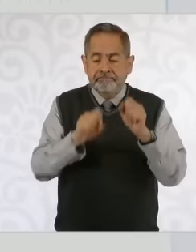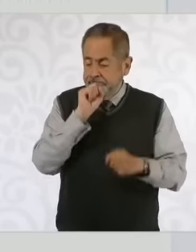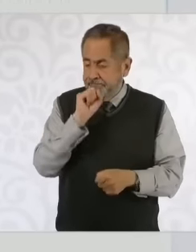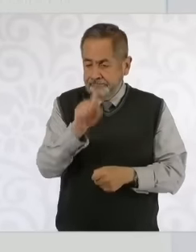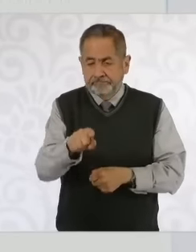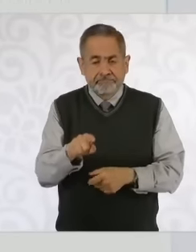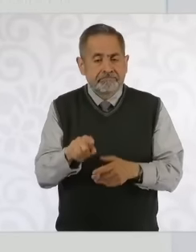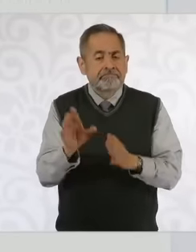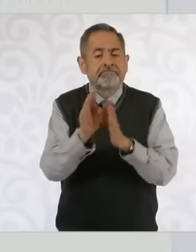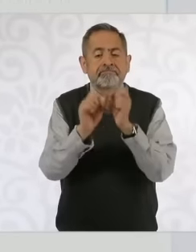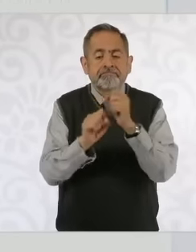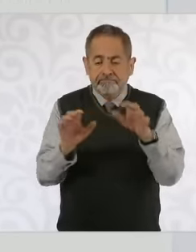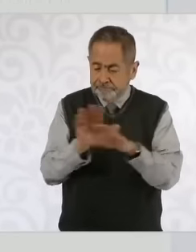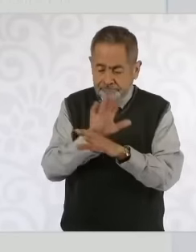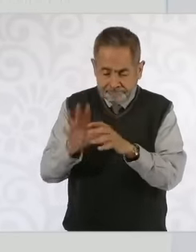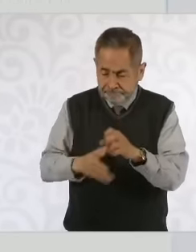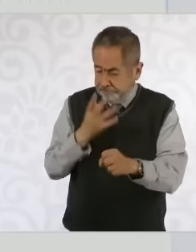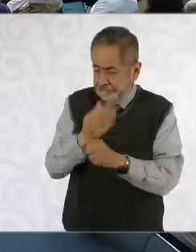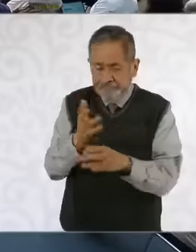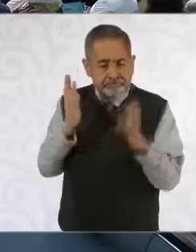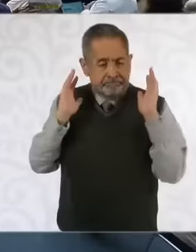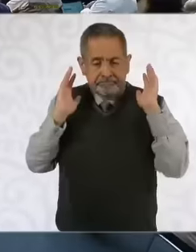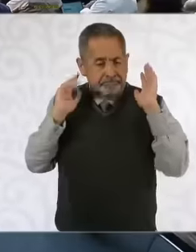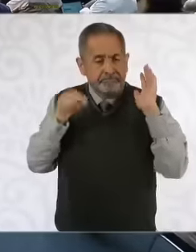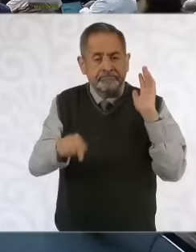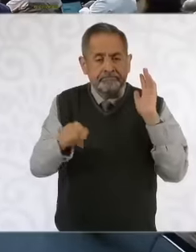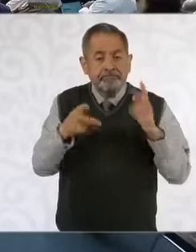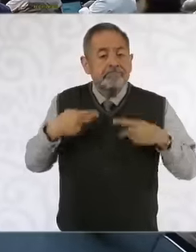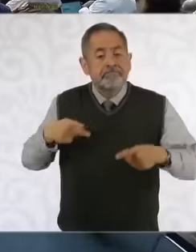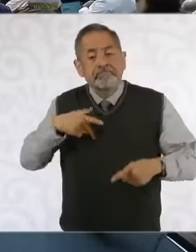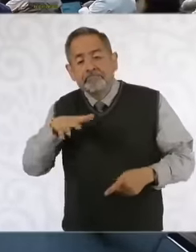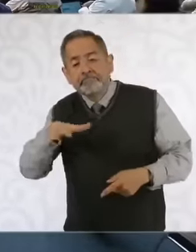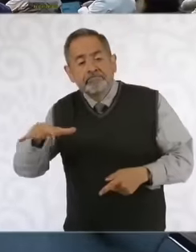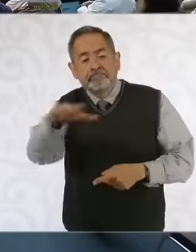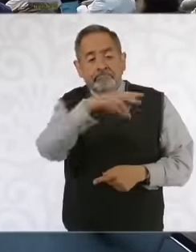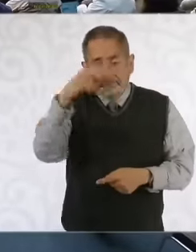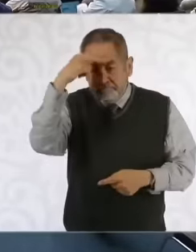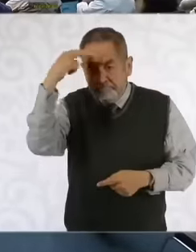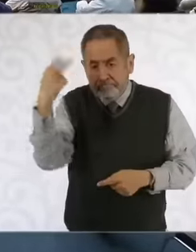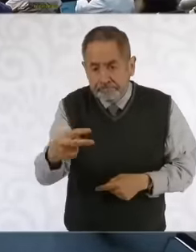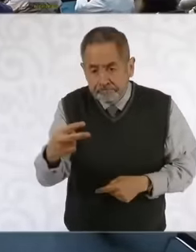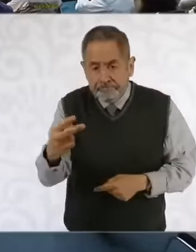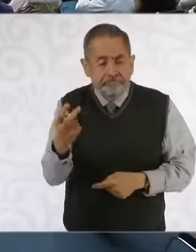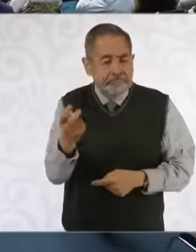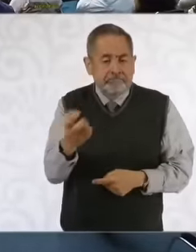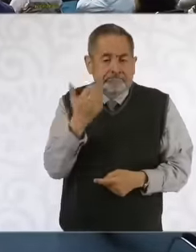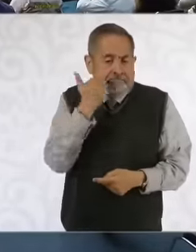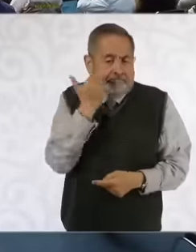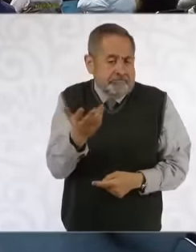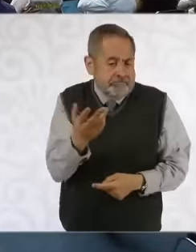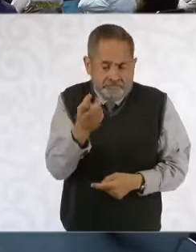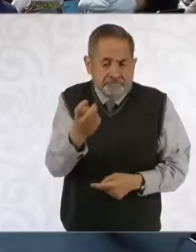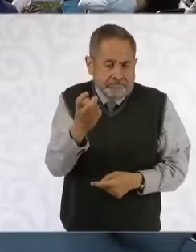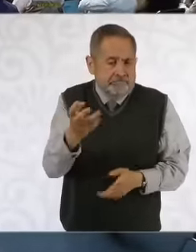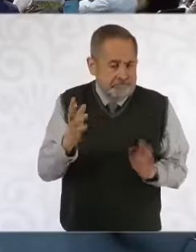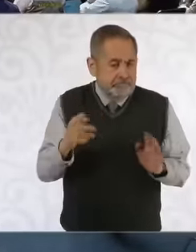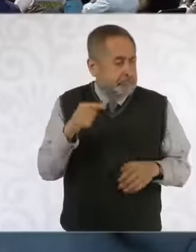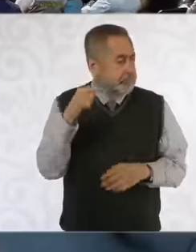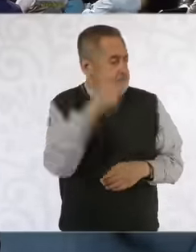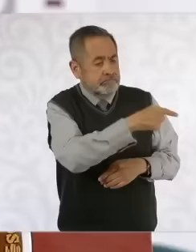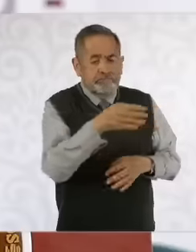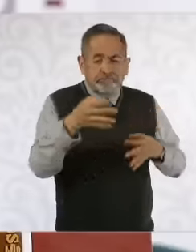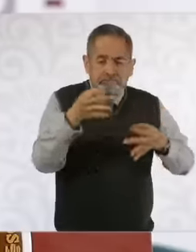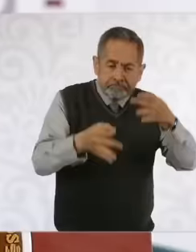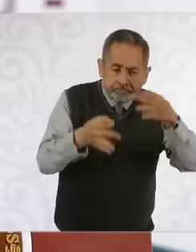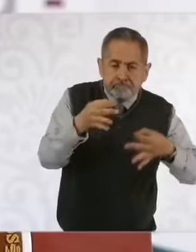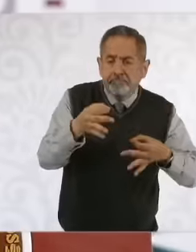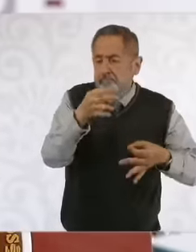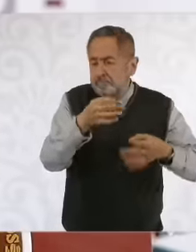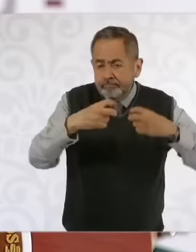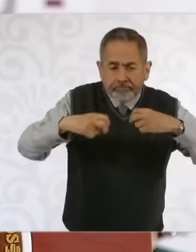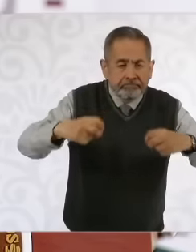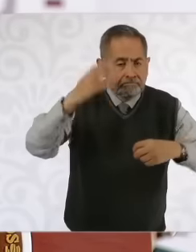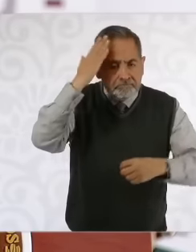and the people of Mexico want the ministers, magistrates, judges to be chosen by